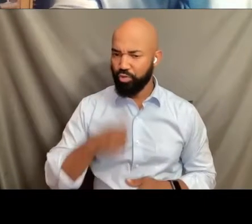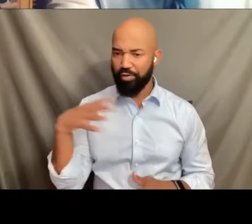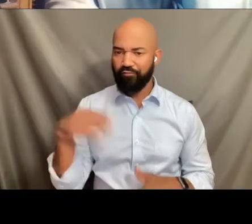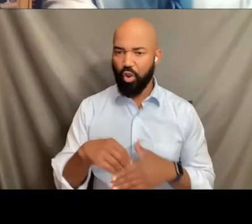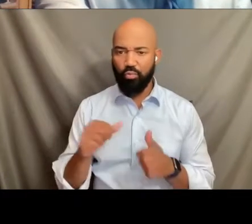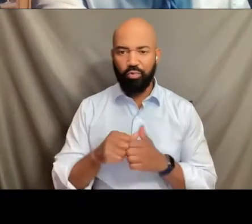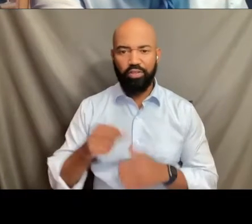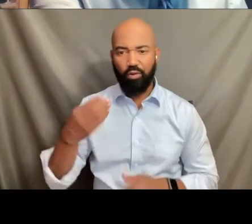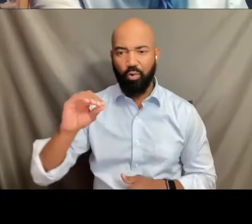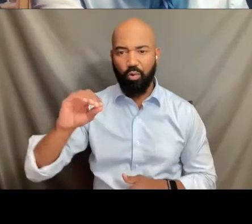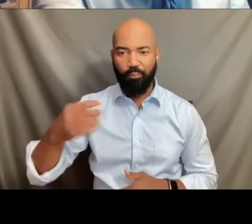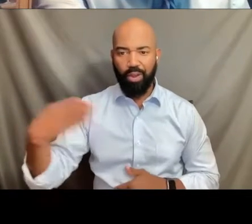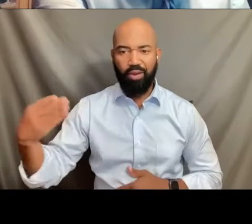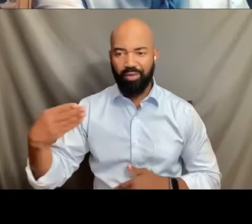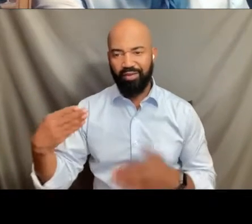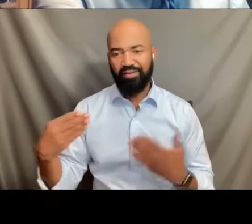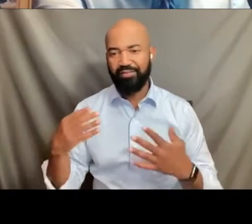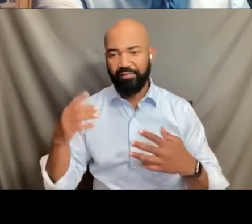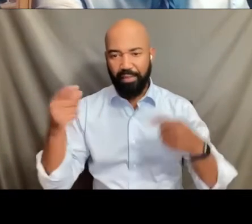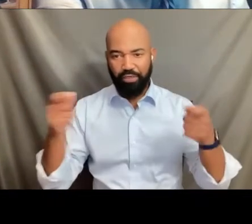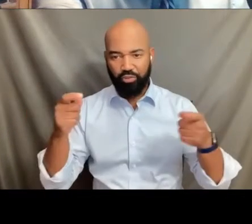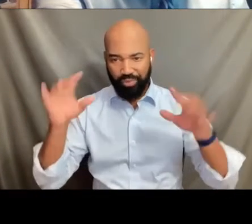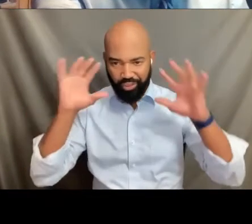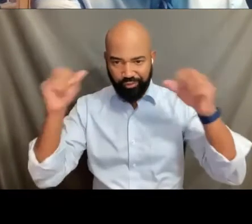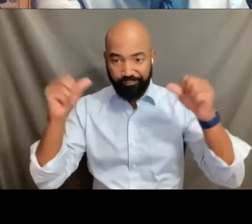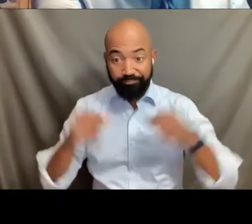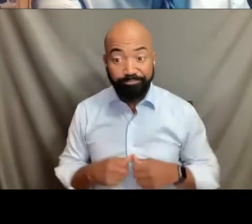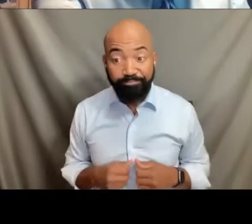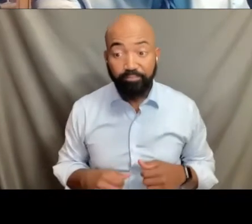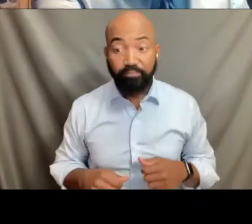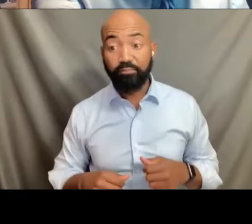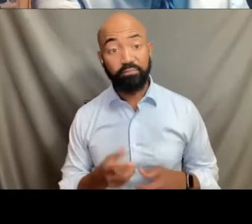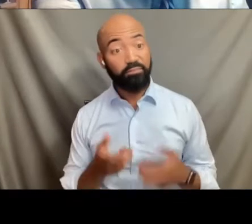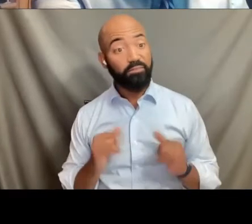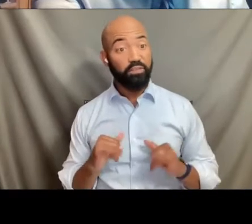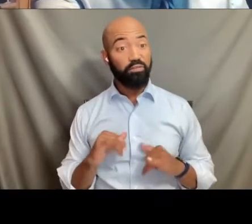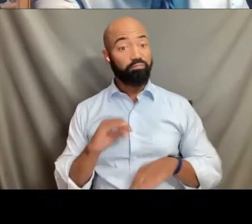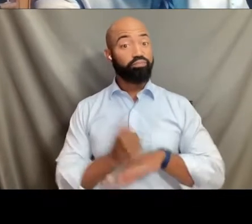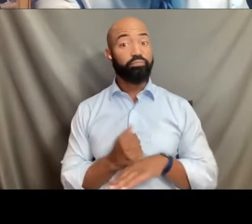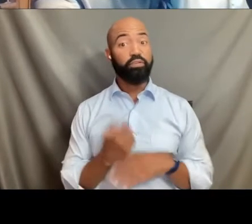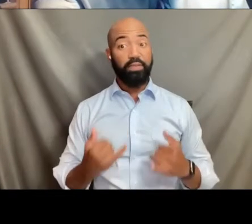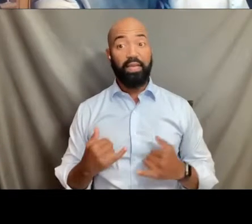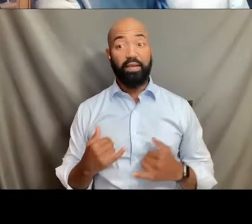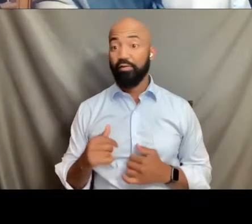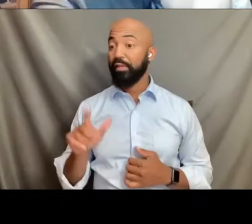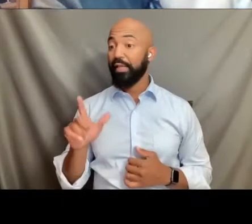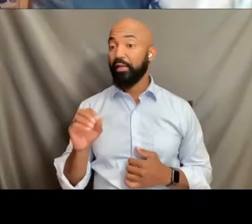kinds of things that likewise are still in place today. Notwithstanding, as Loree also indicated,